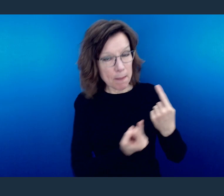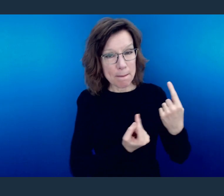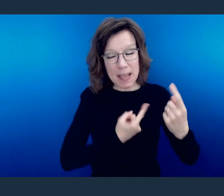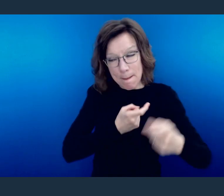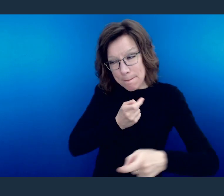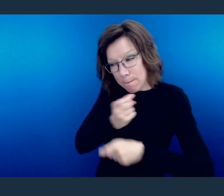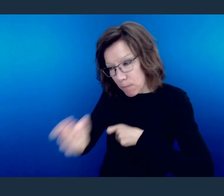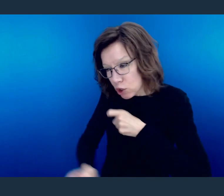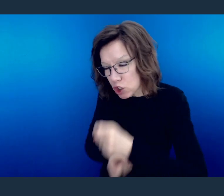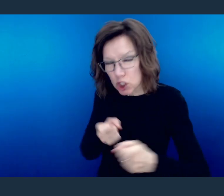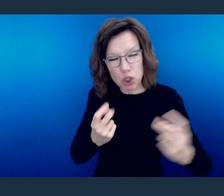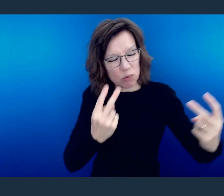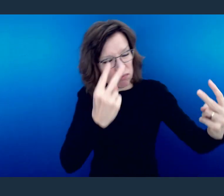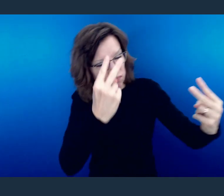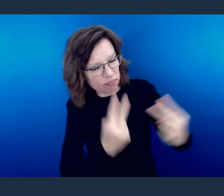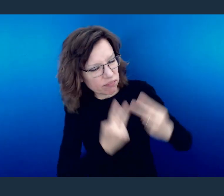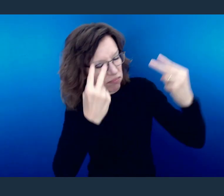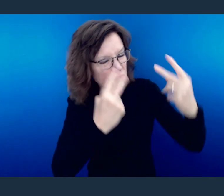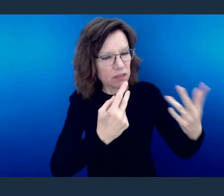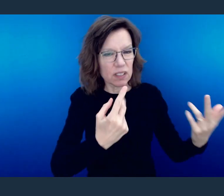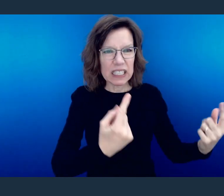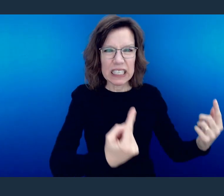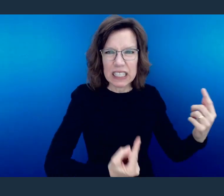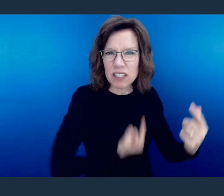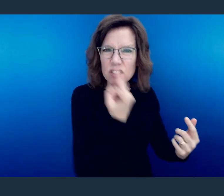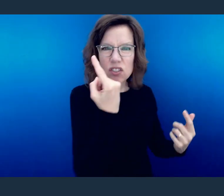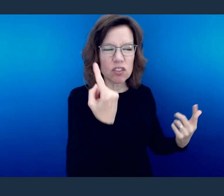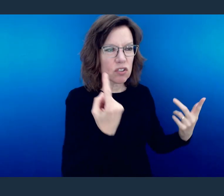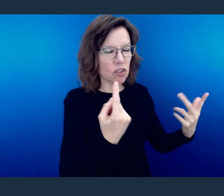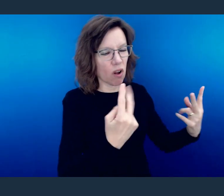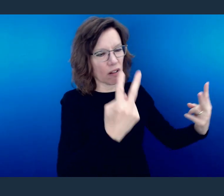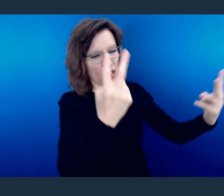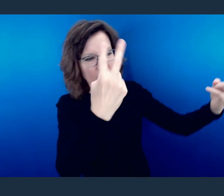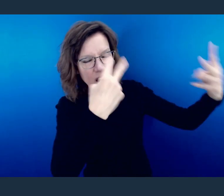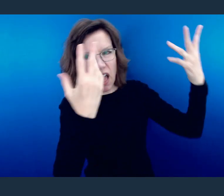and seek to undermine you and put you down, and when things come from ways and avenues